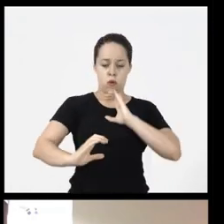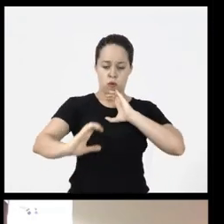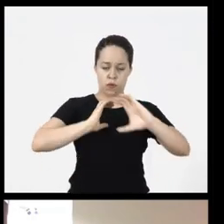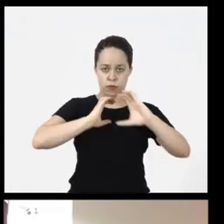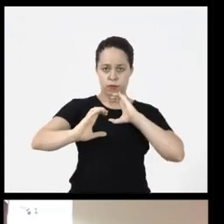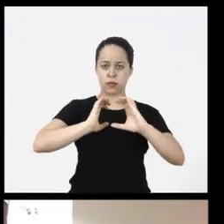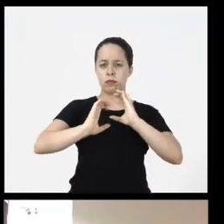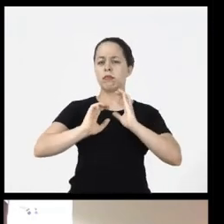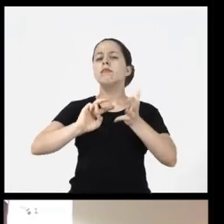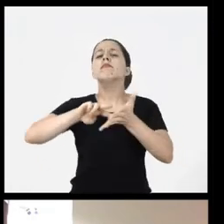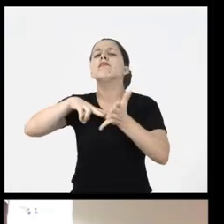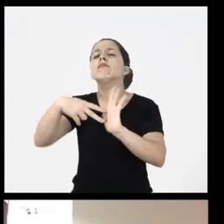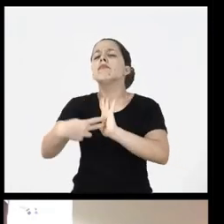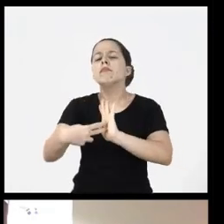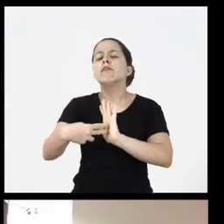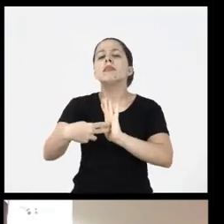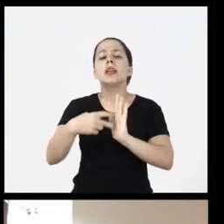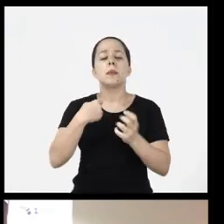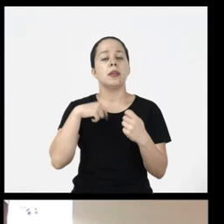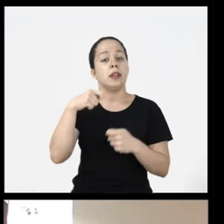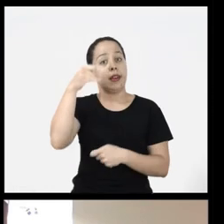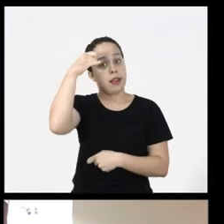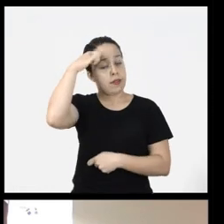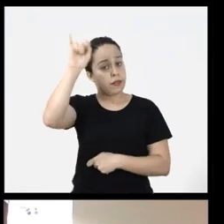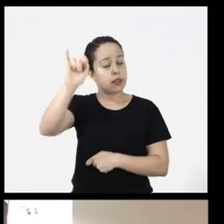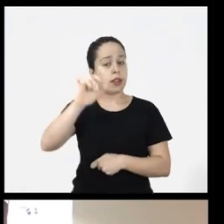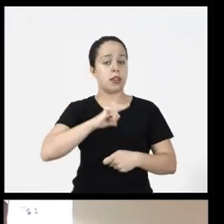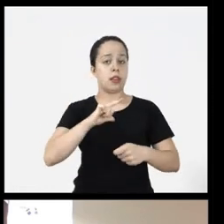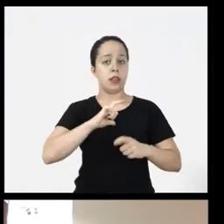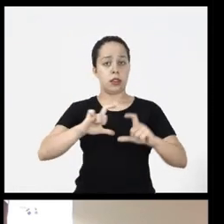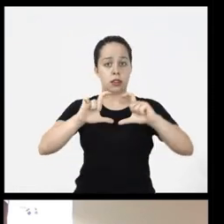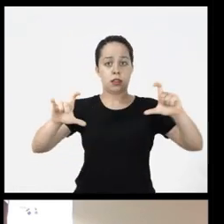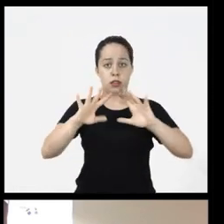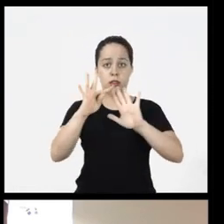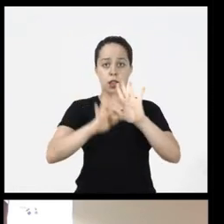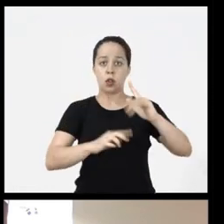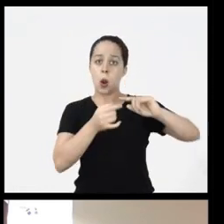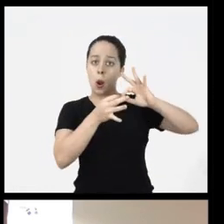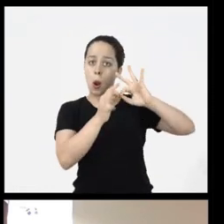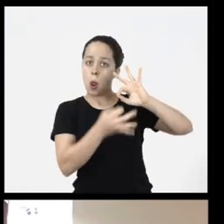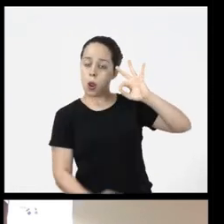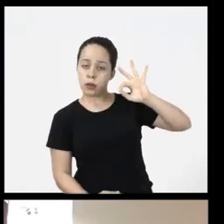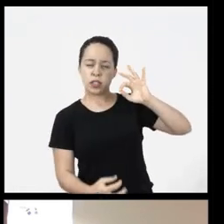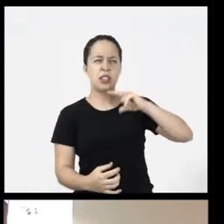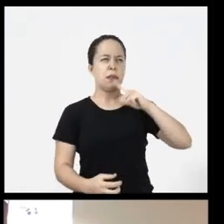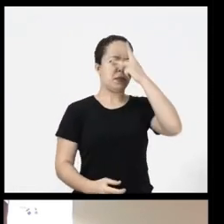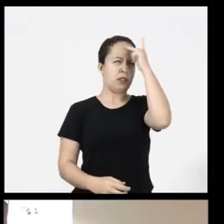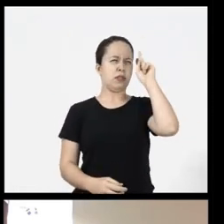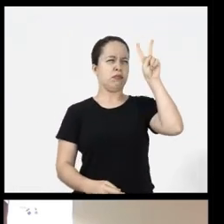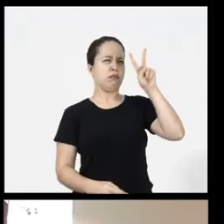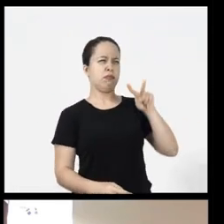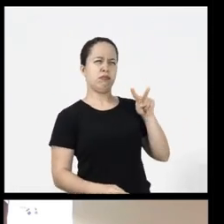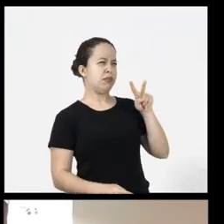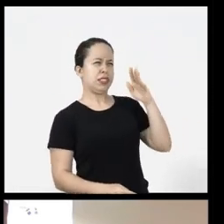about communicability I need to avoid very long paragraphs because there will be people with